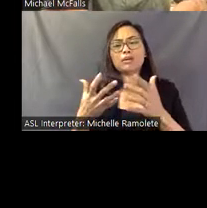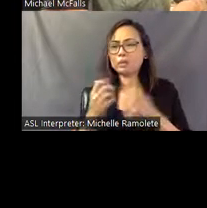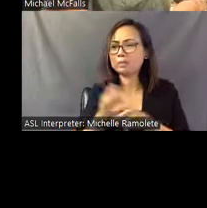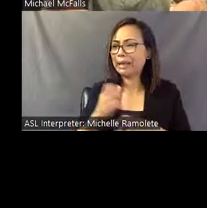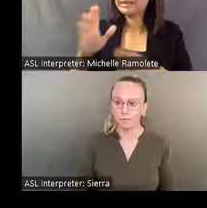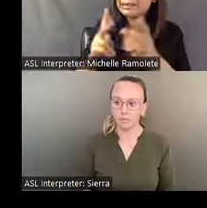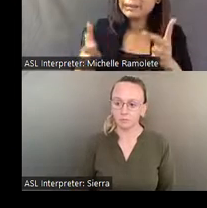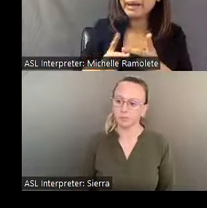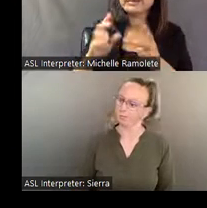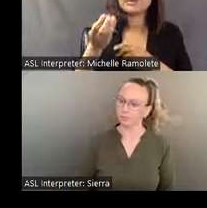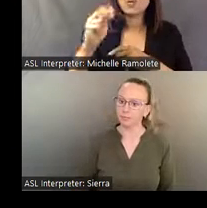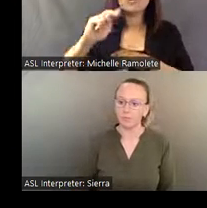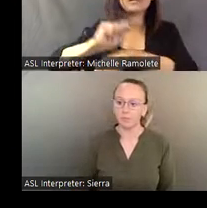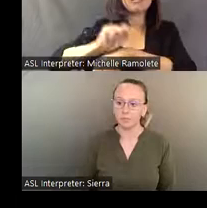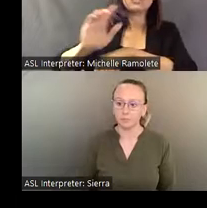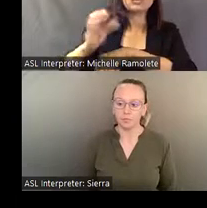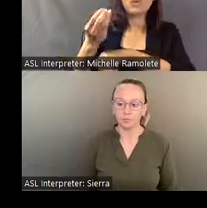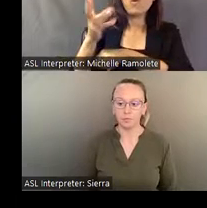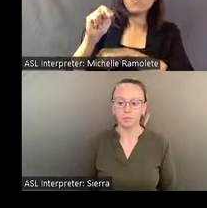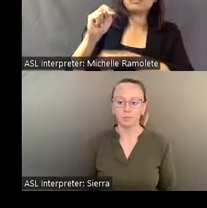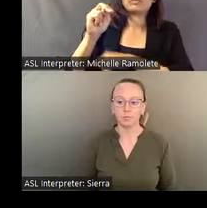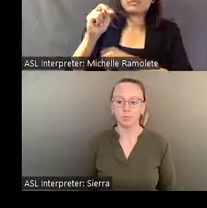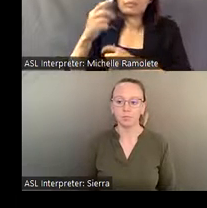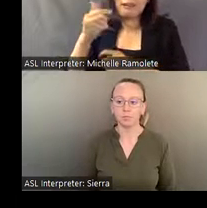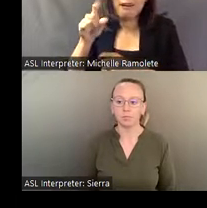his own gods: a place where he can be himself.